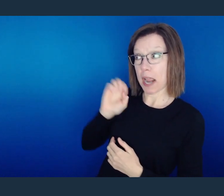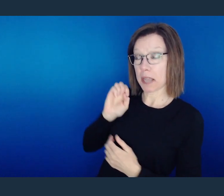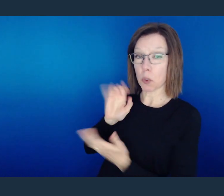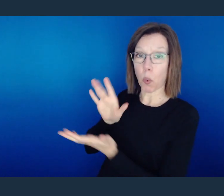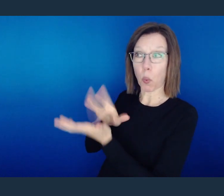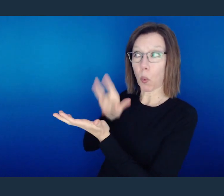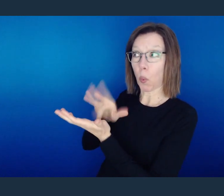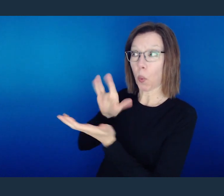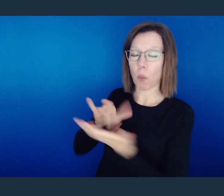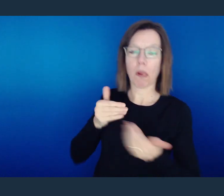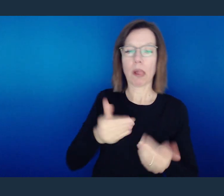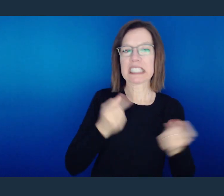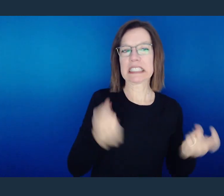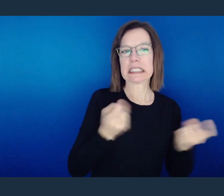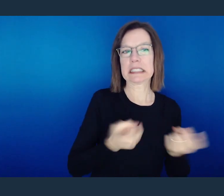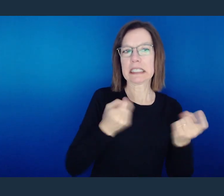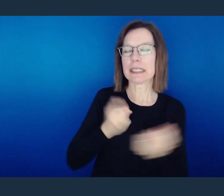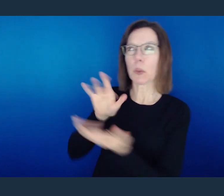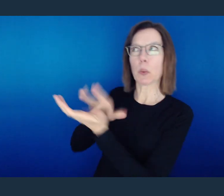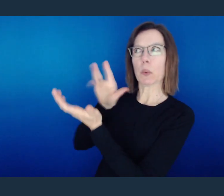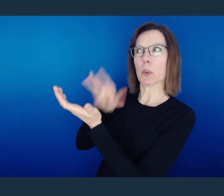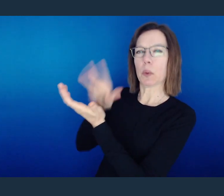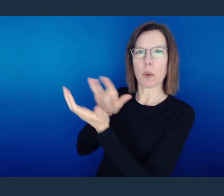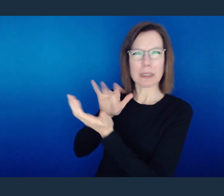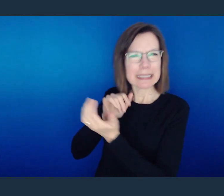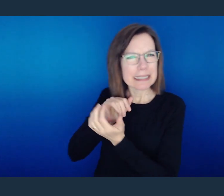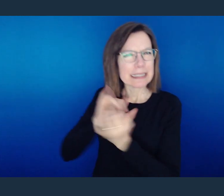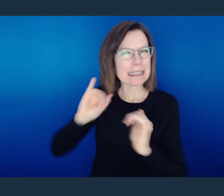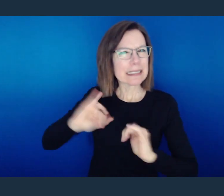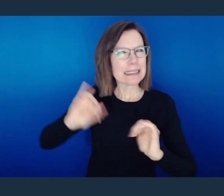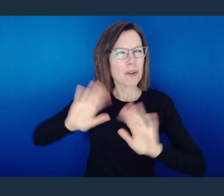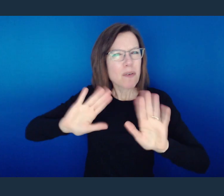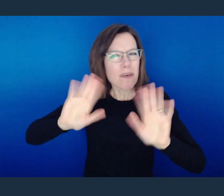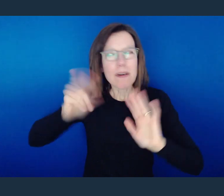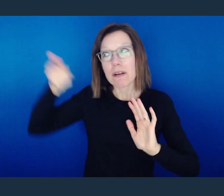that God gives you, and in taking advantage of it, you're explicitly ignoring the fact